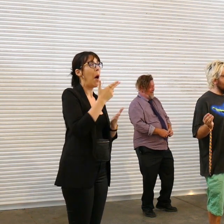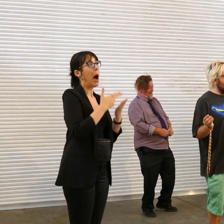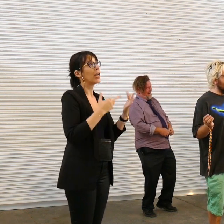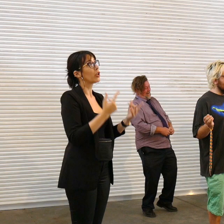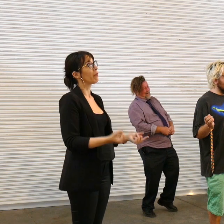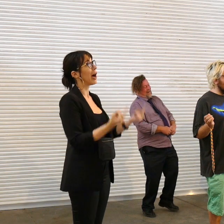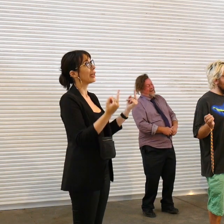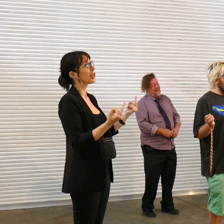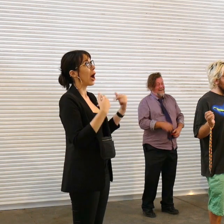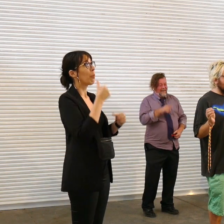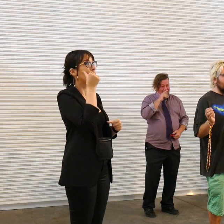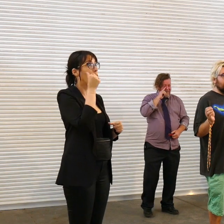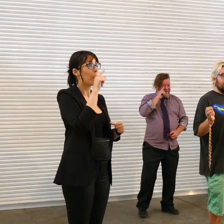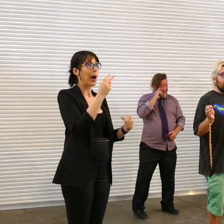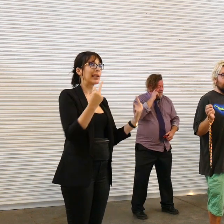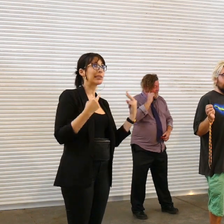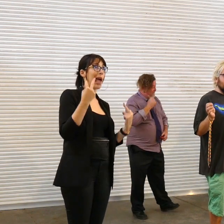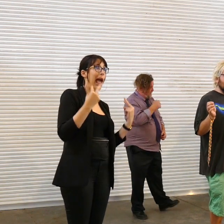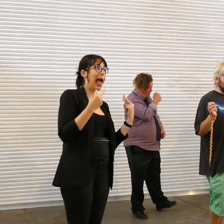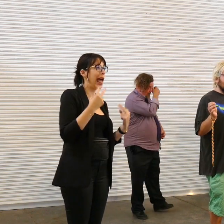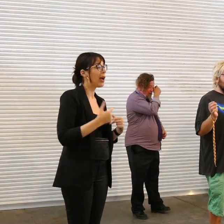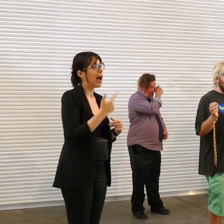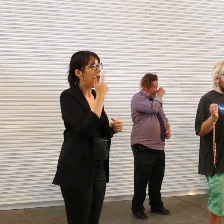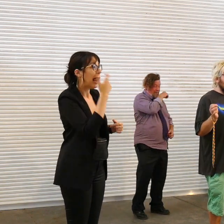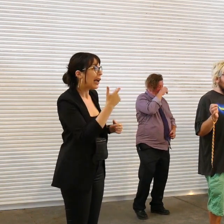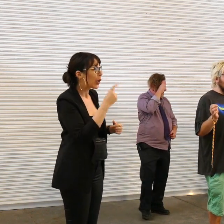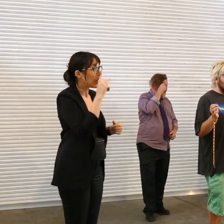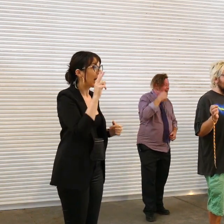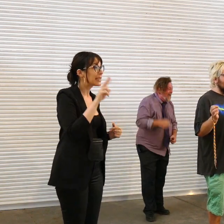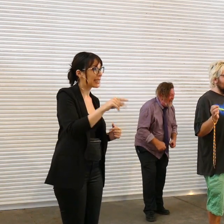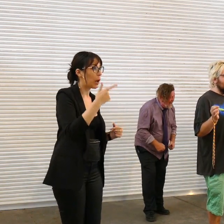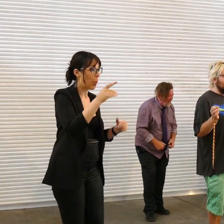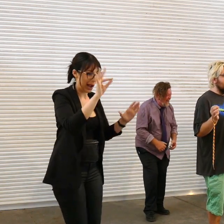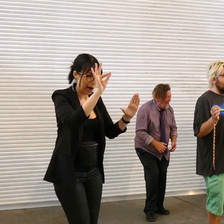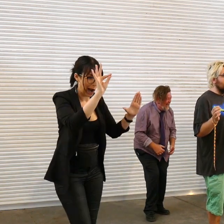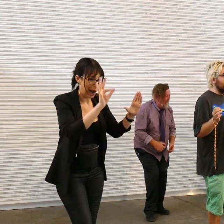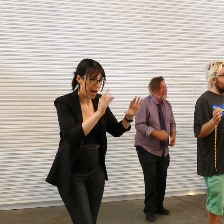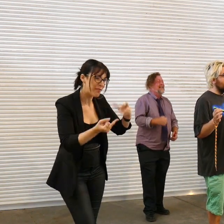nobody could tell luckily no one could tell with my breaststroke that I [ __ ] it up you know and